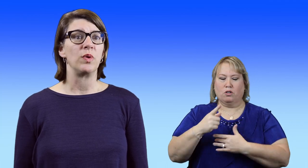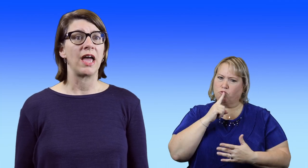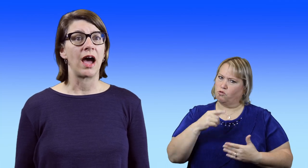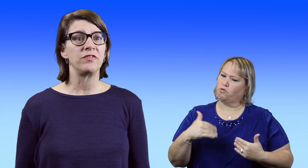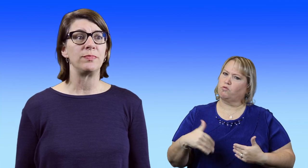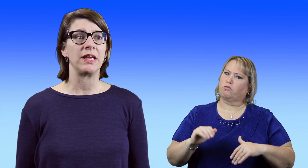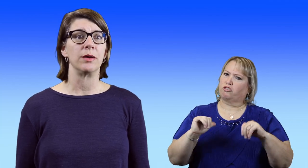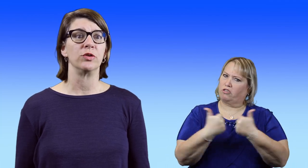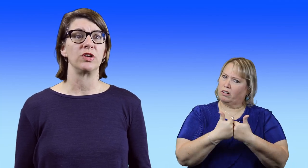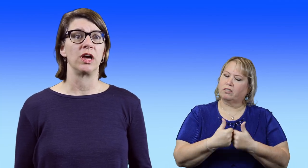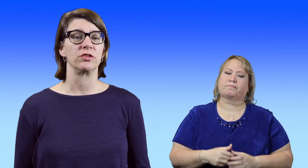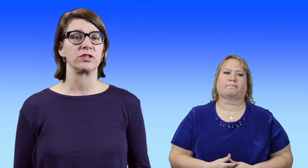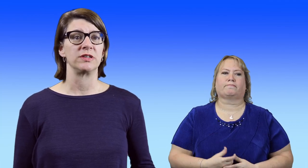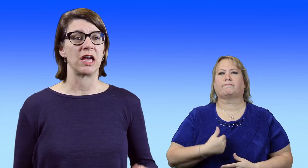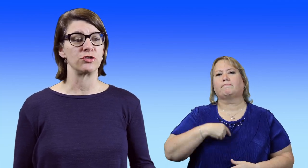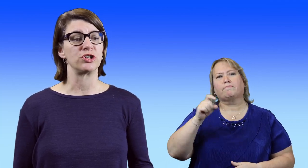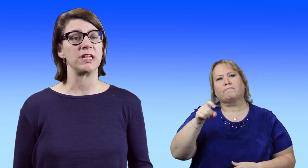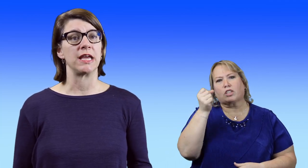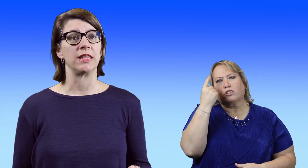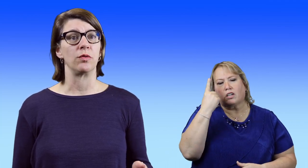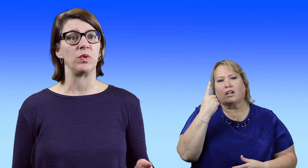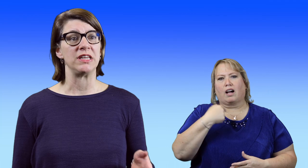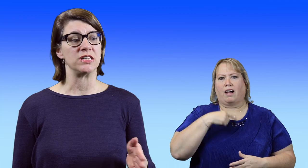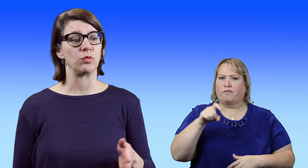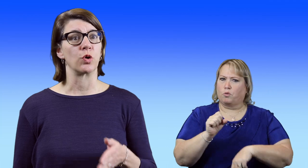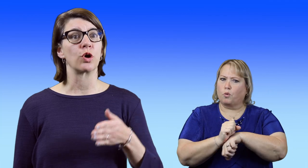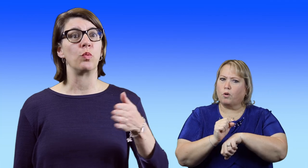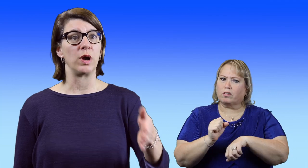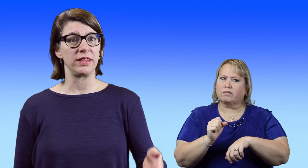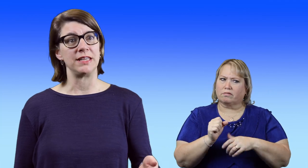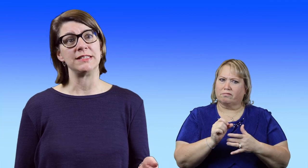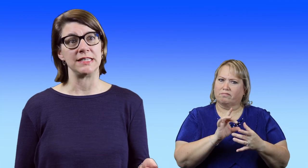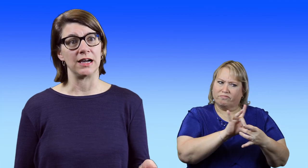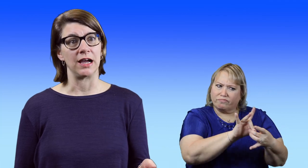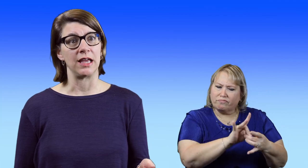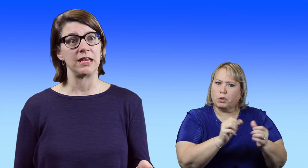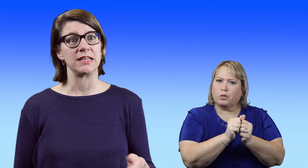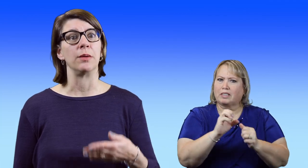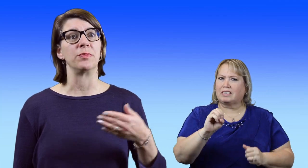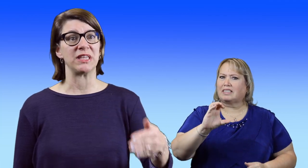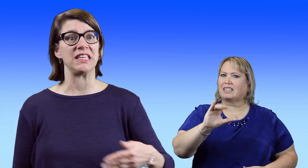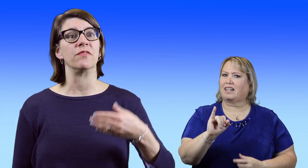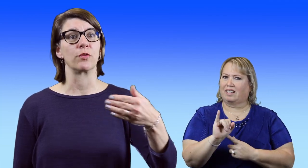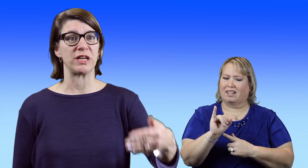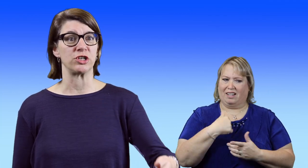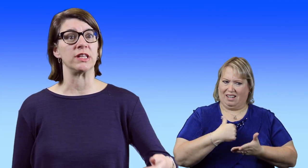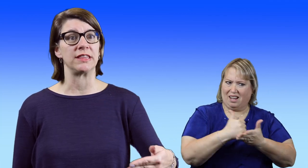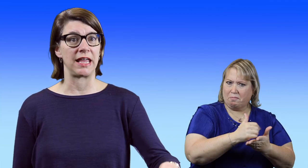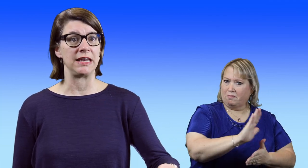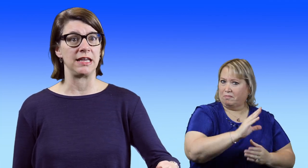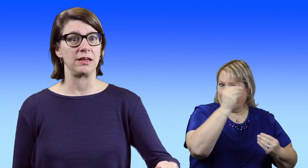We have to be able to understand that we need to work with ECI to help them to get the information that they need